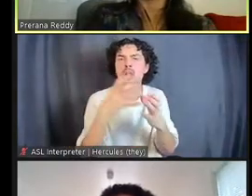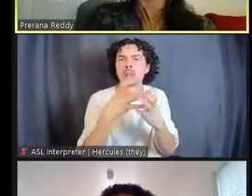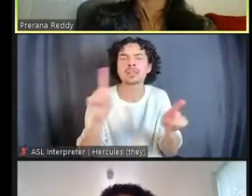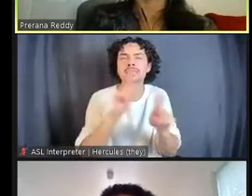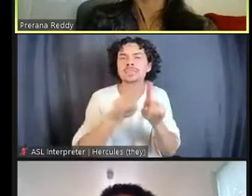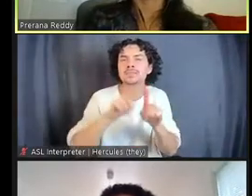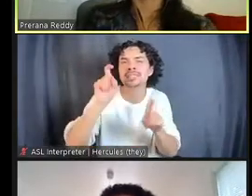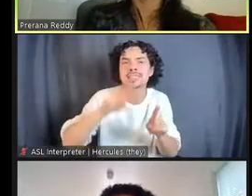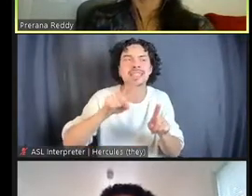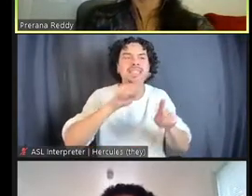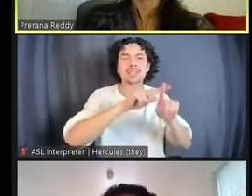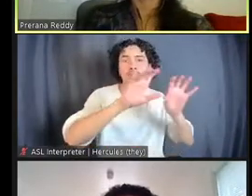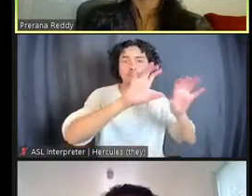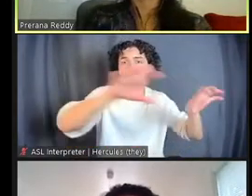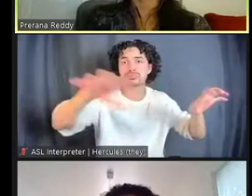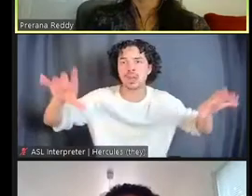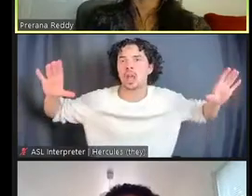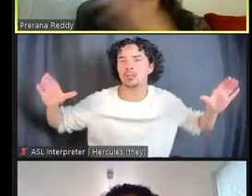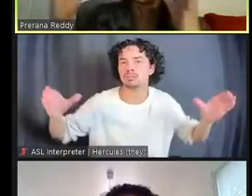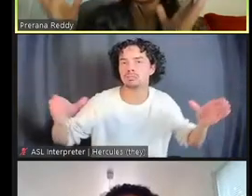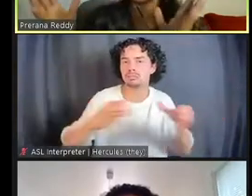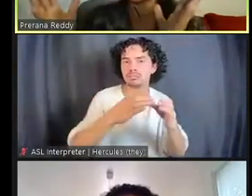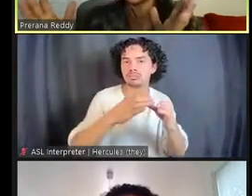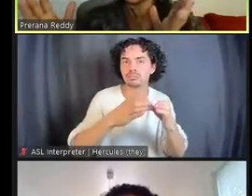this case, you're not starting from scratch.